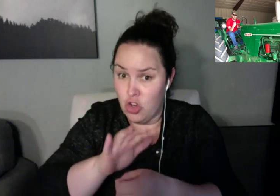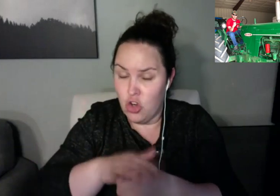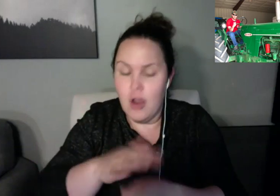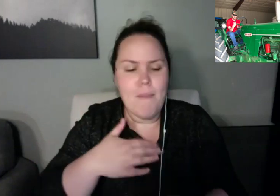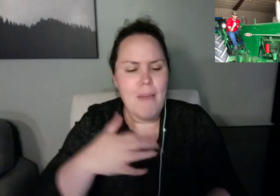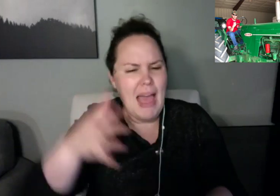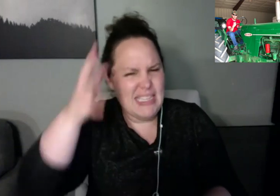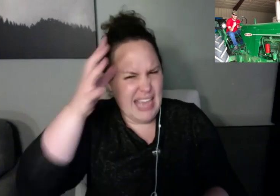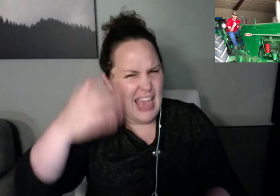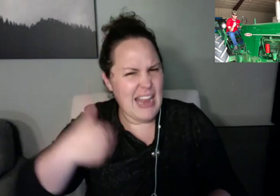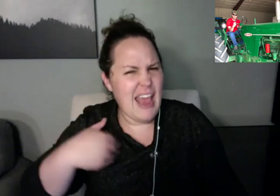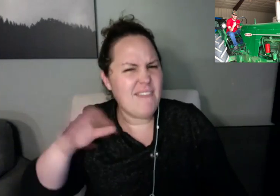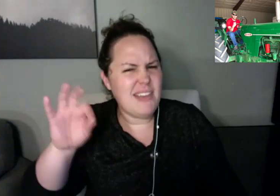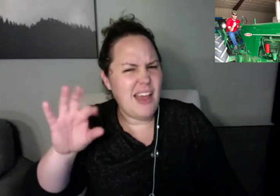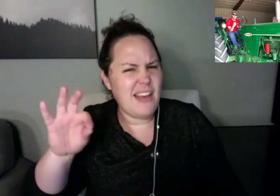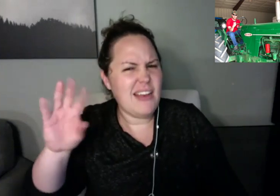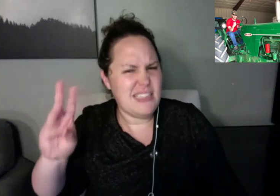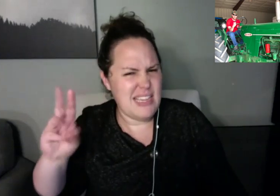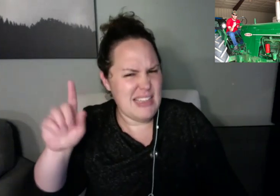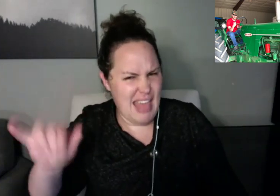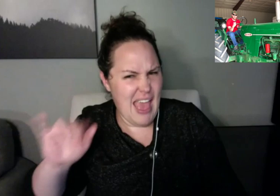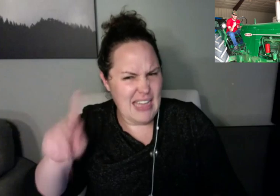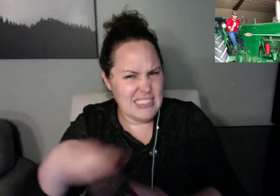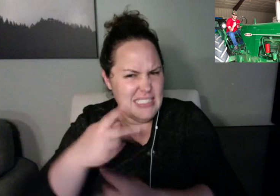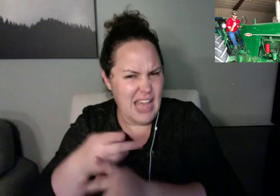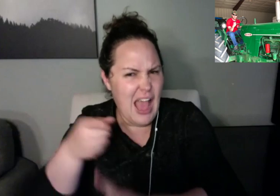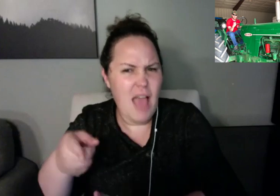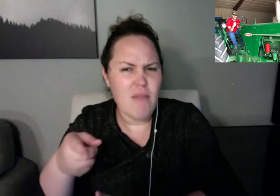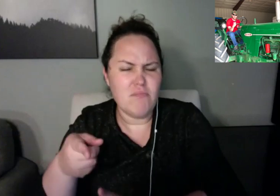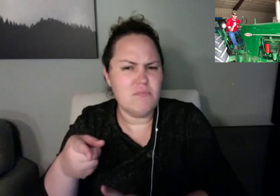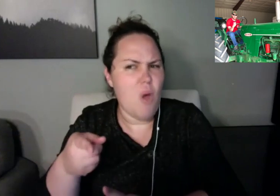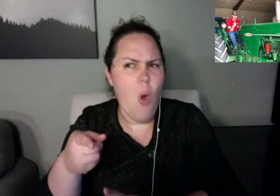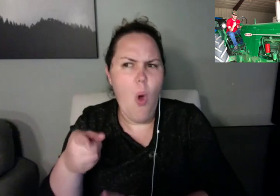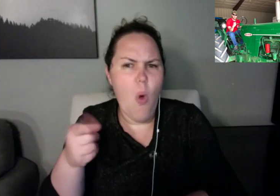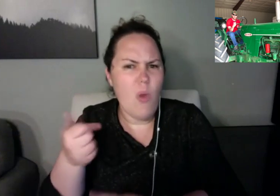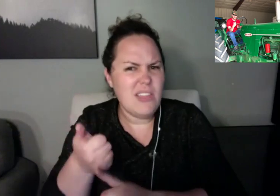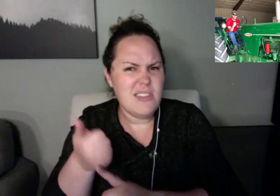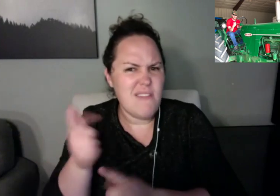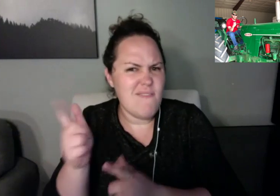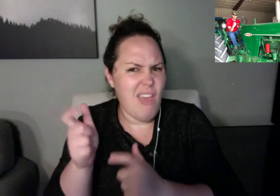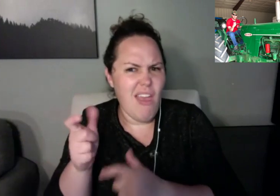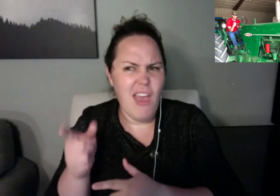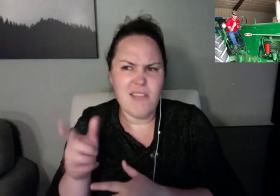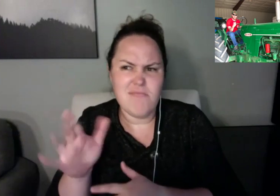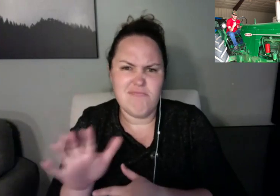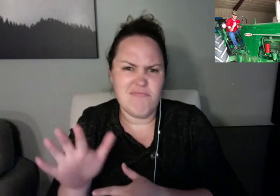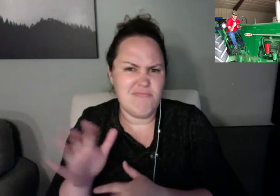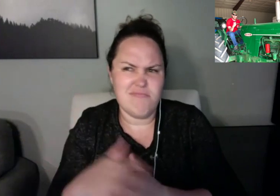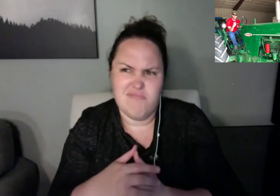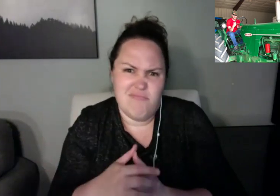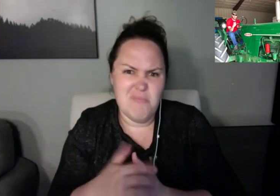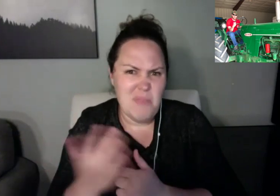And where are you from, Eme? >> Eme: Kokomo, Indiana. Any questions? >> Jen: There's a comment from Abby that your